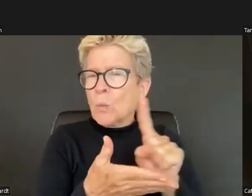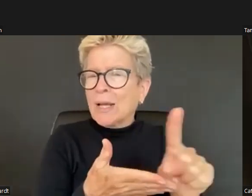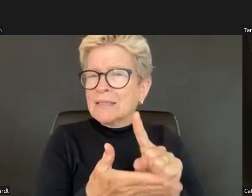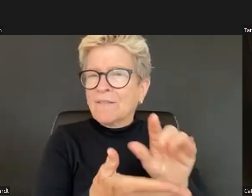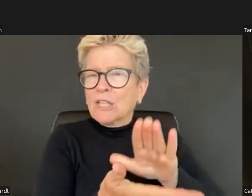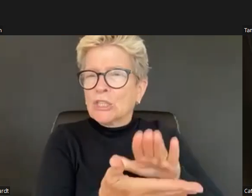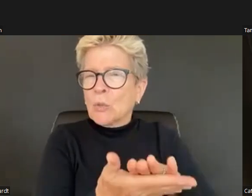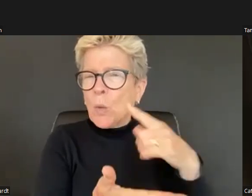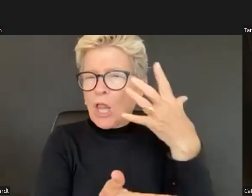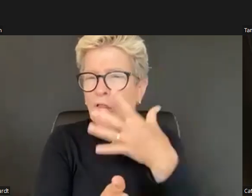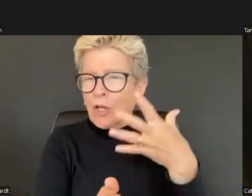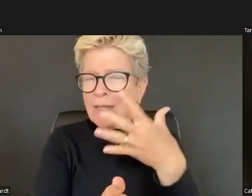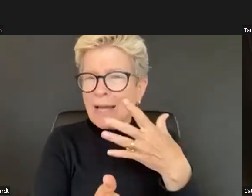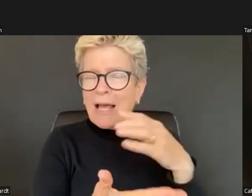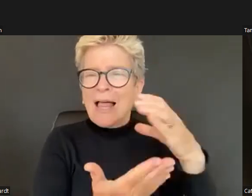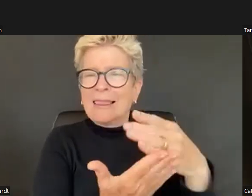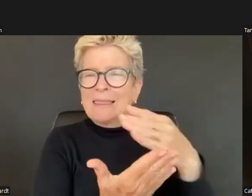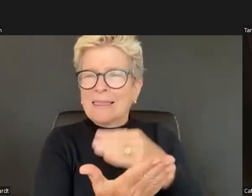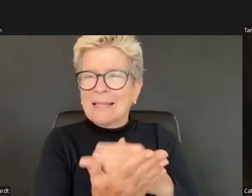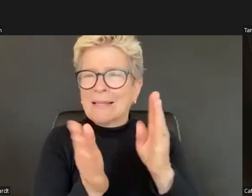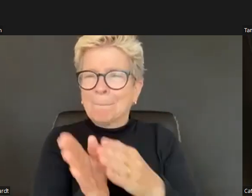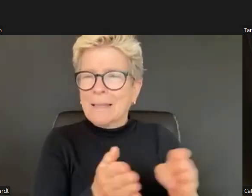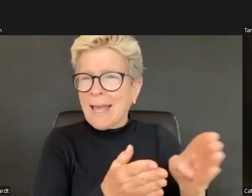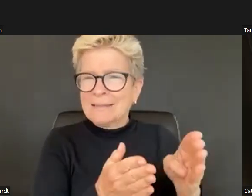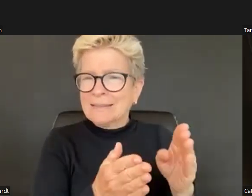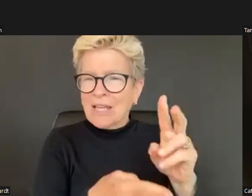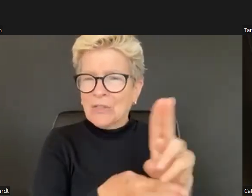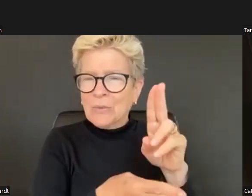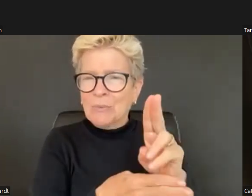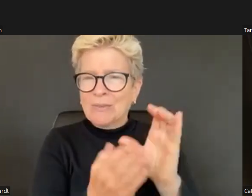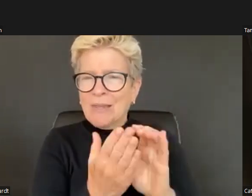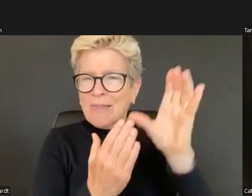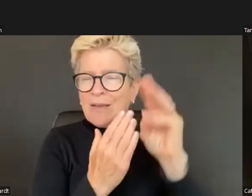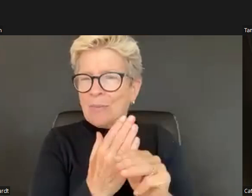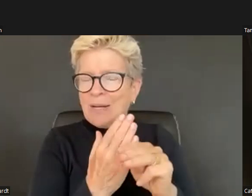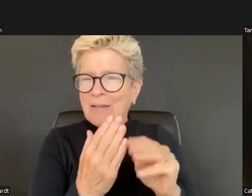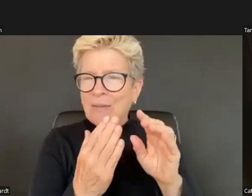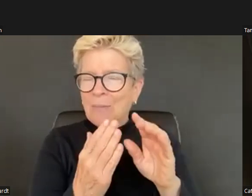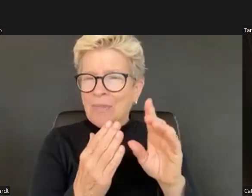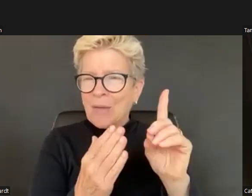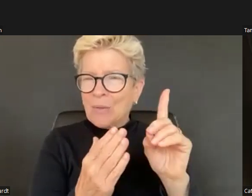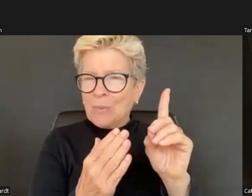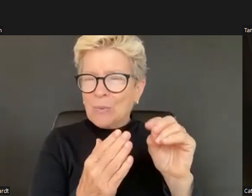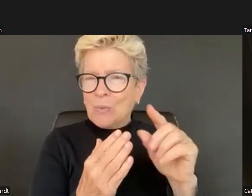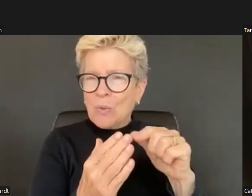Okay. Thank you, Sally. I feel like you're painting a really good picture of what your classroom space looks like.